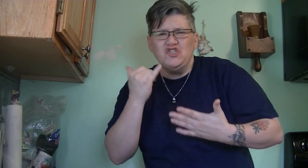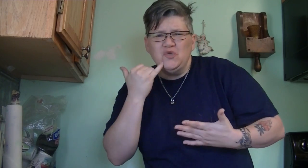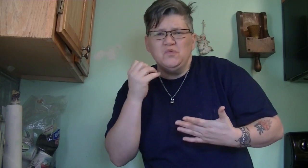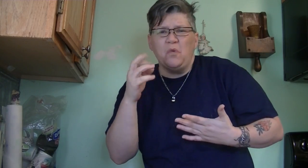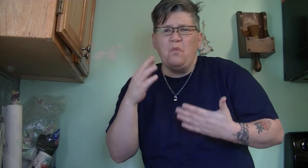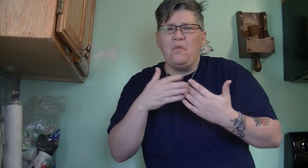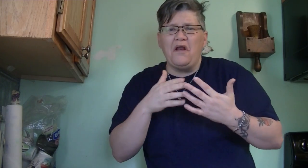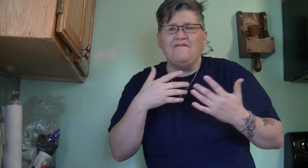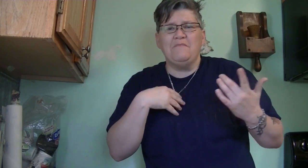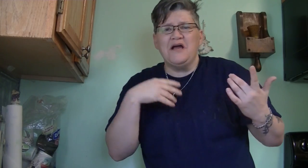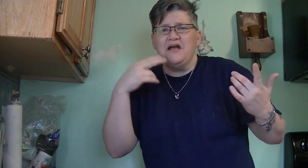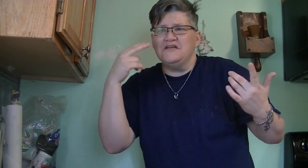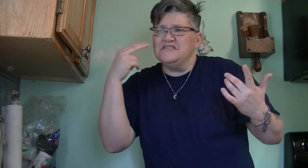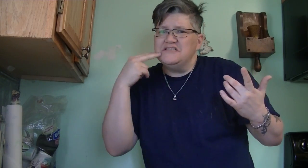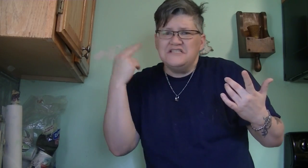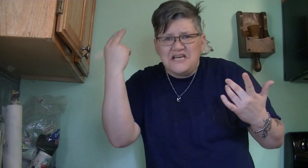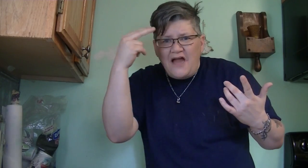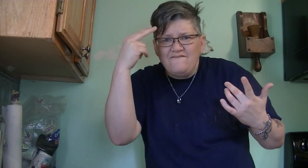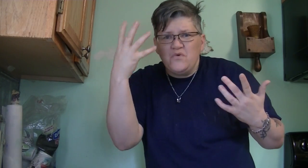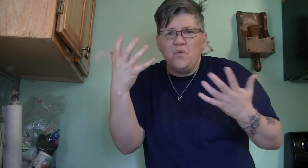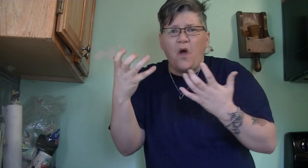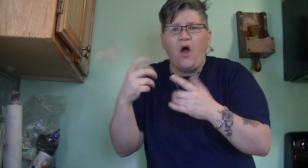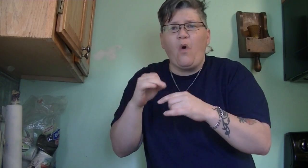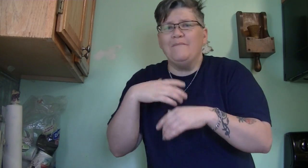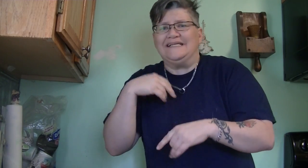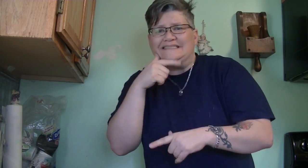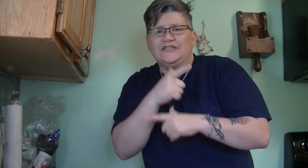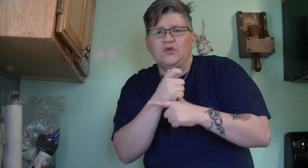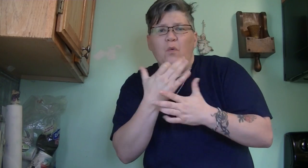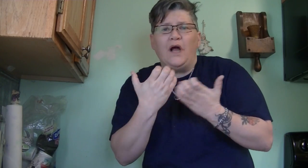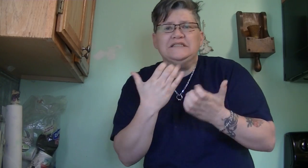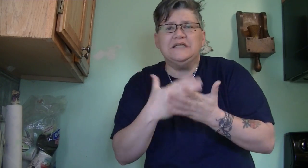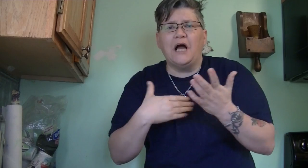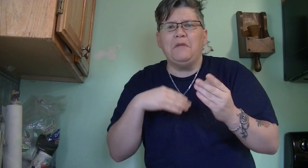of good juices or if my nephew or my sister wants some